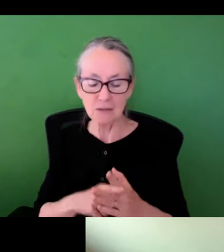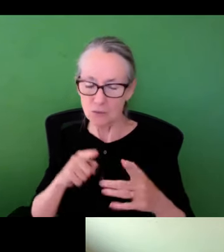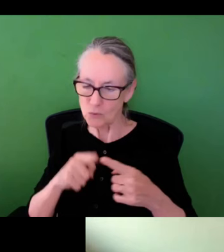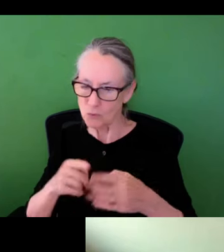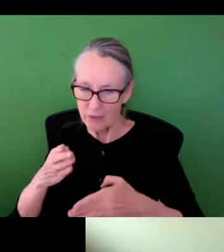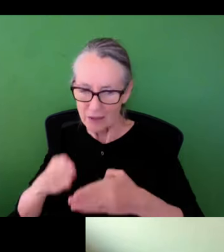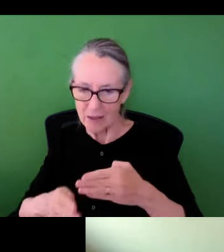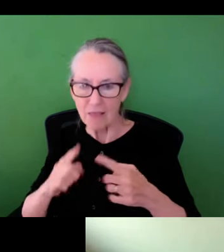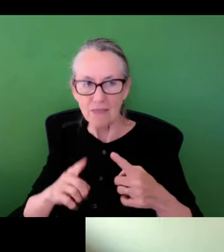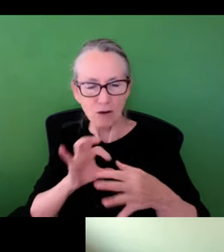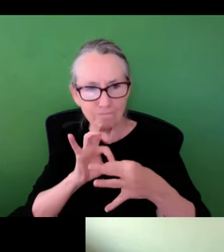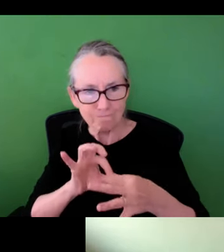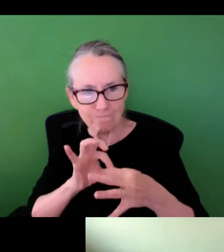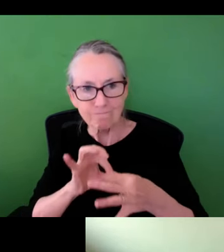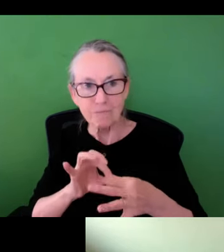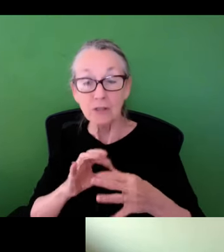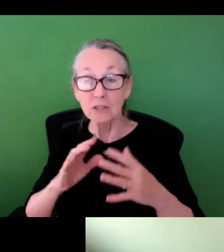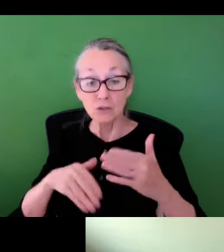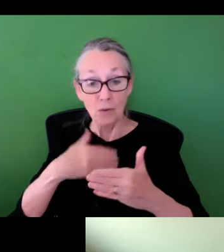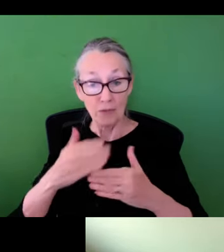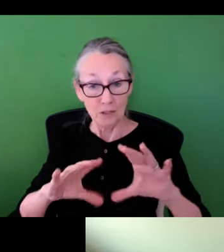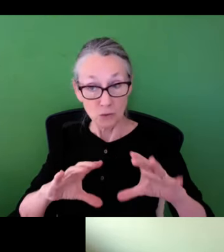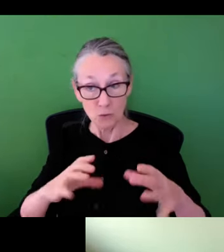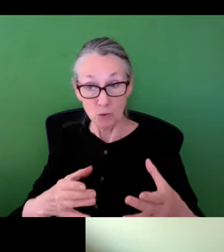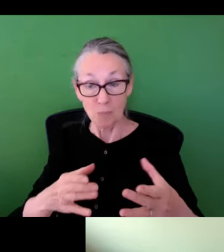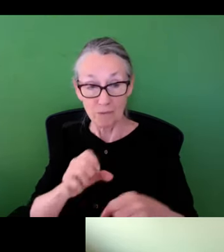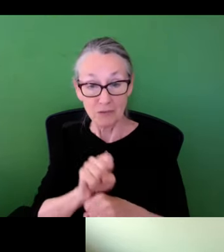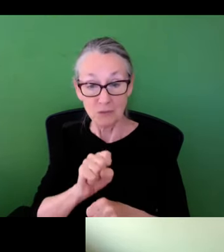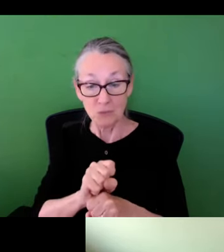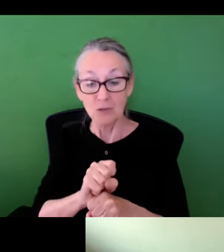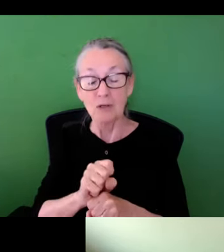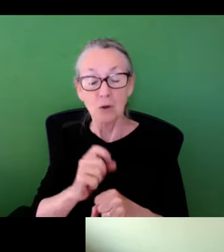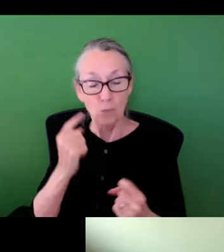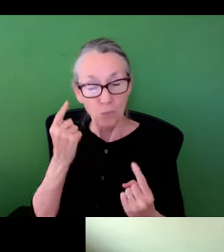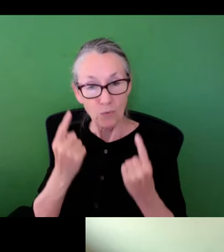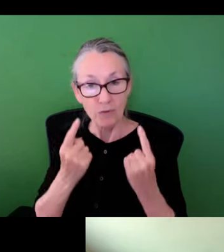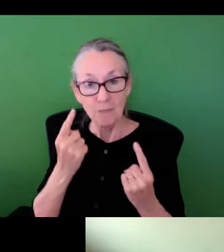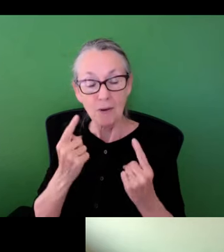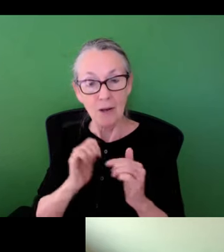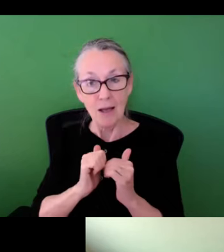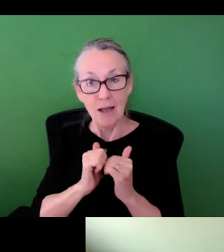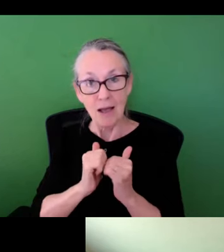to make sure from the very beginning through the end, that they are engaged. So the next wave of this work is